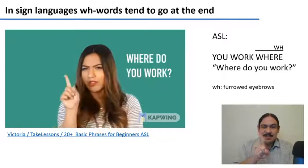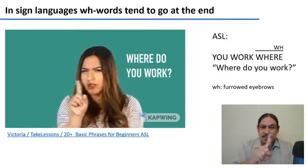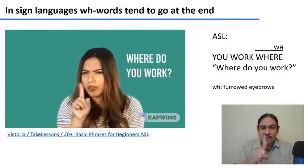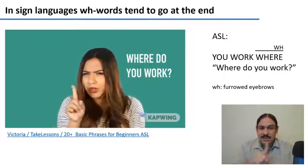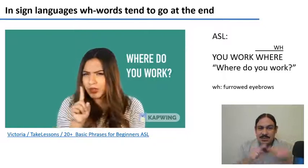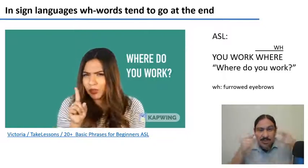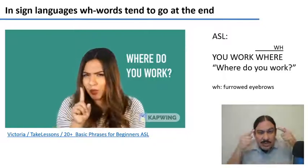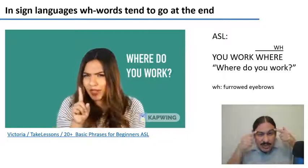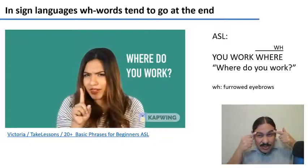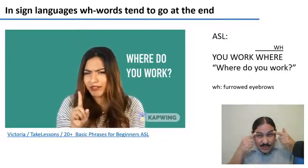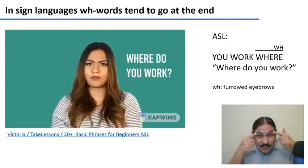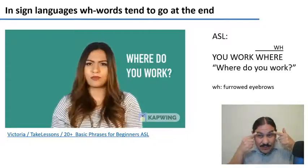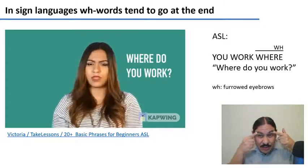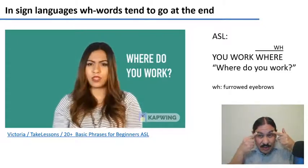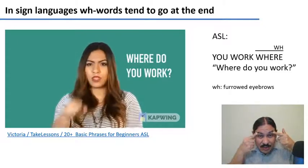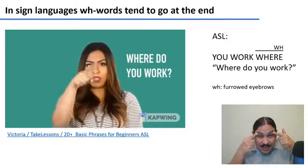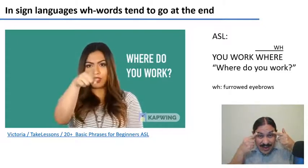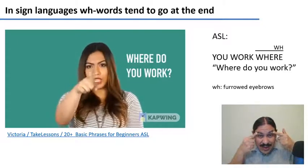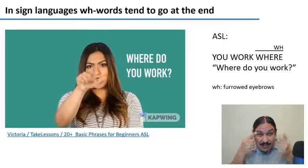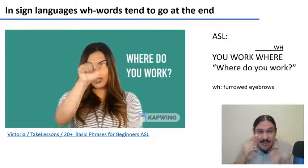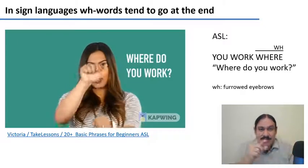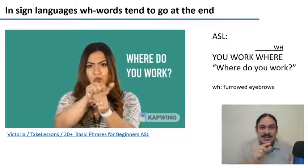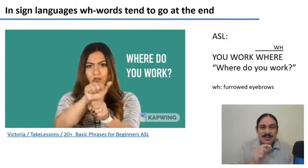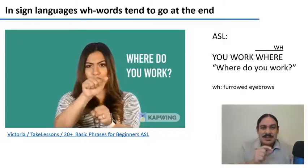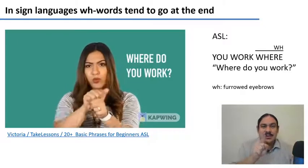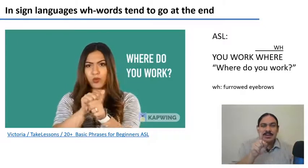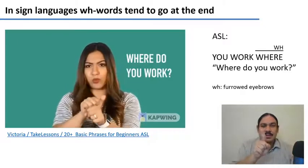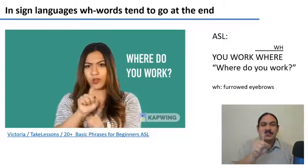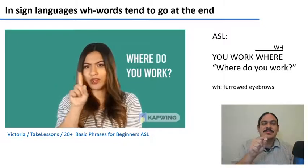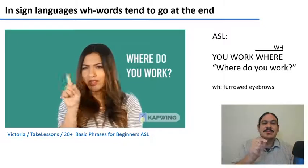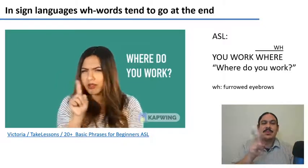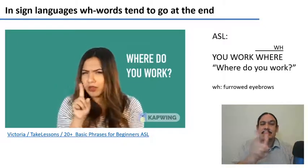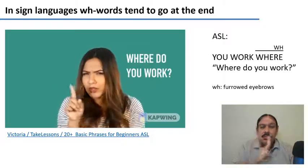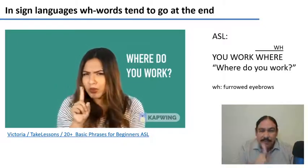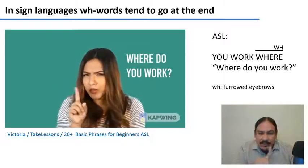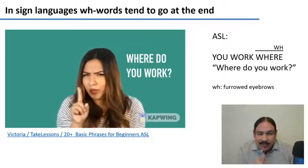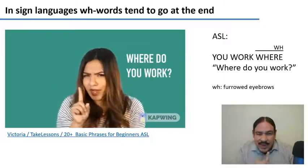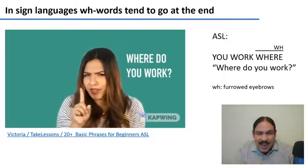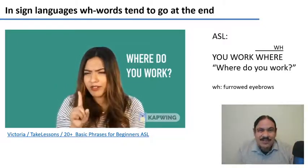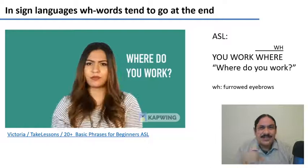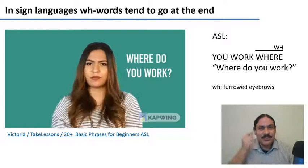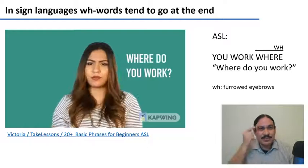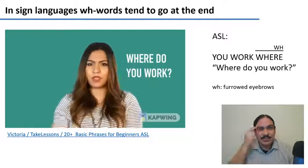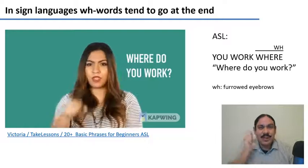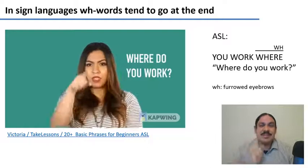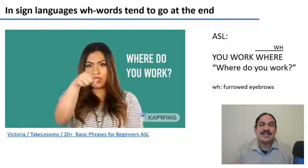motion but also the furrowed eyebrows